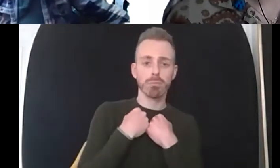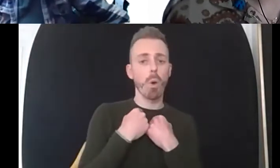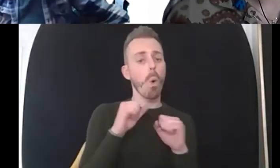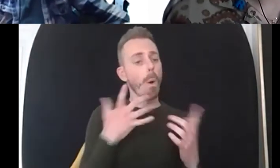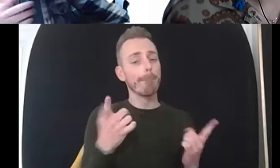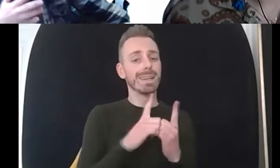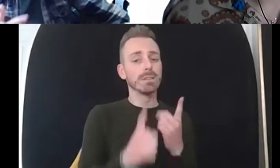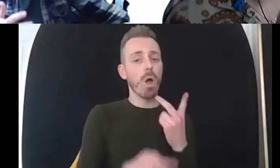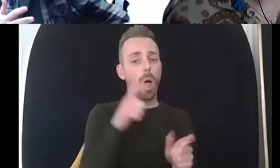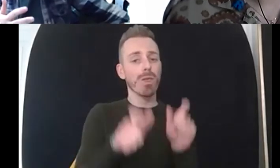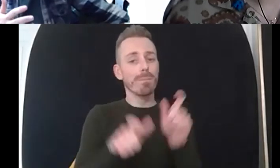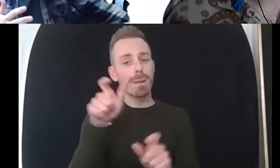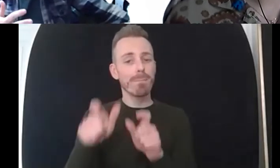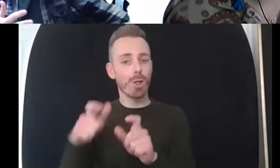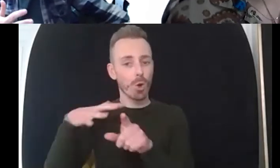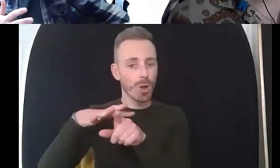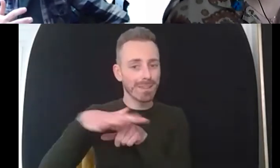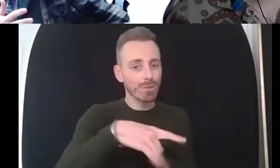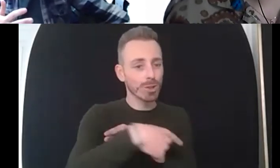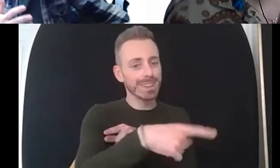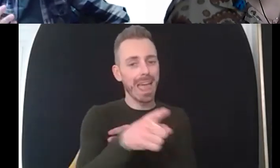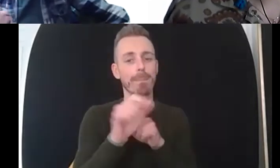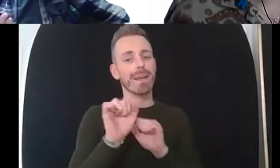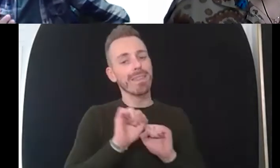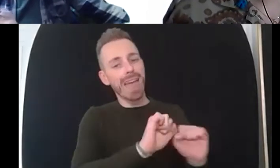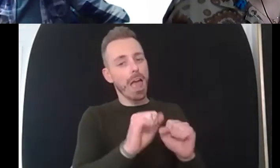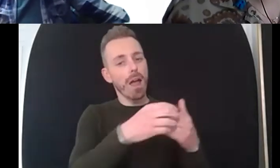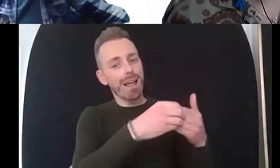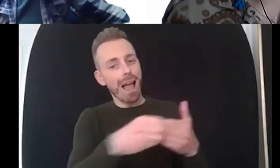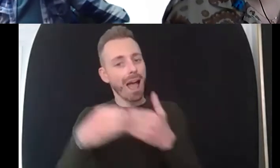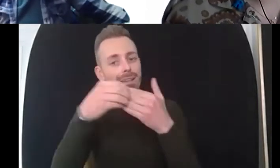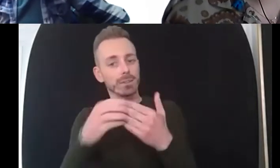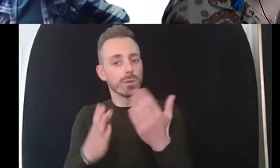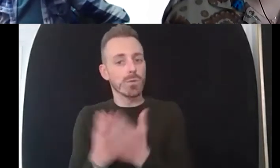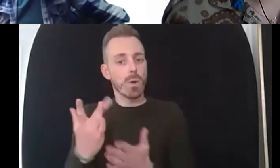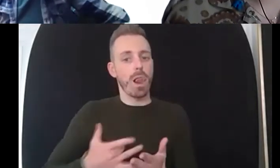those guys have to be trustworthy yeah um and it's it's sometimes it's very hard to know um